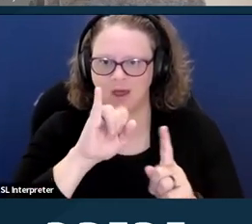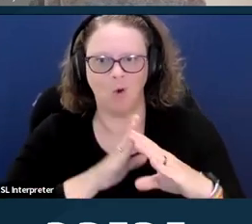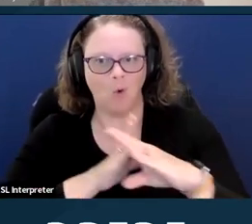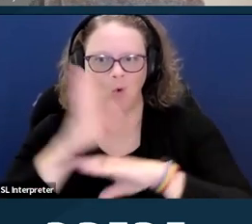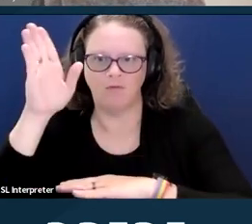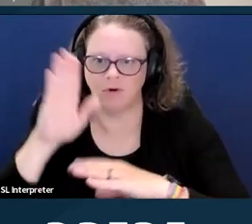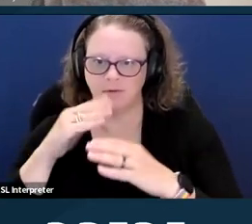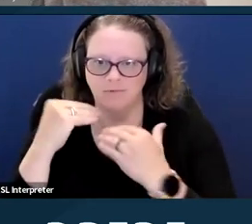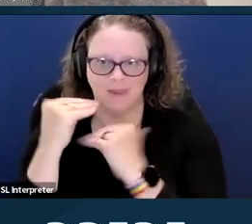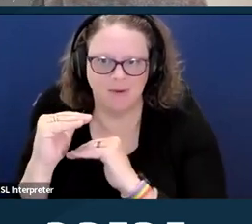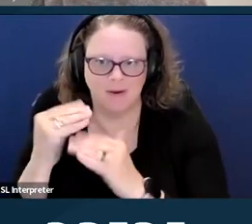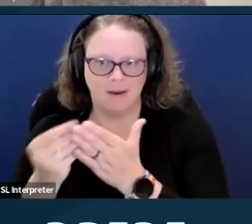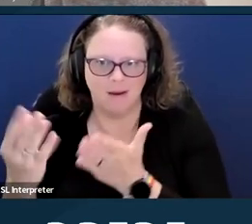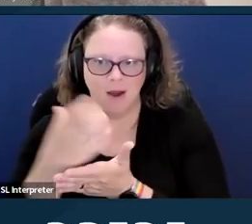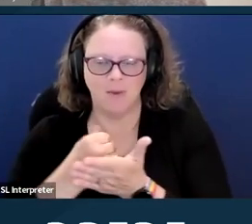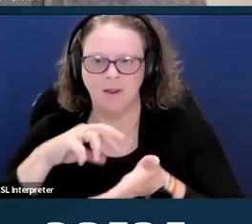still do not have marriage equality today.